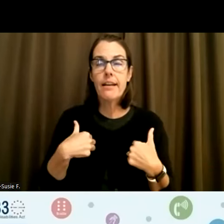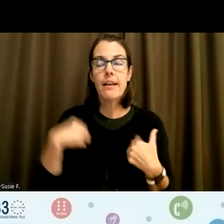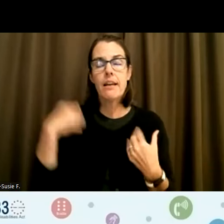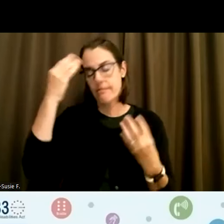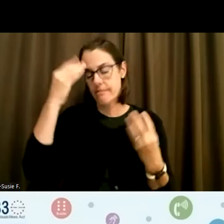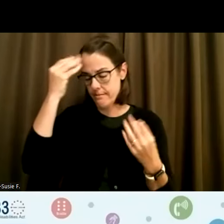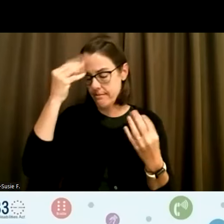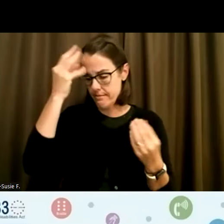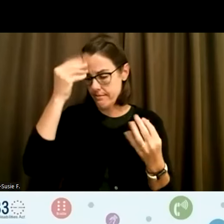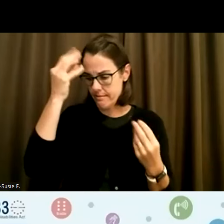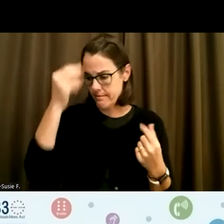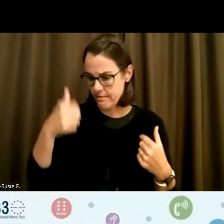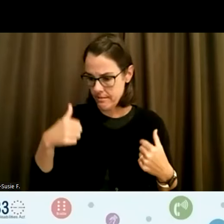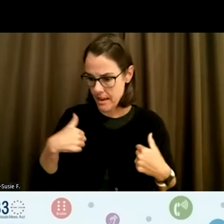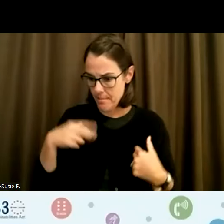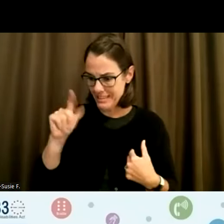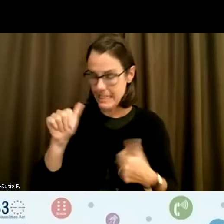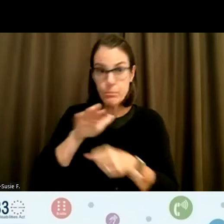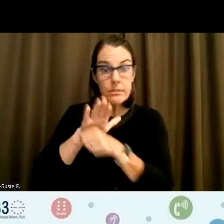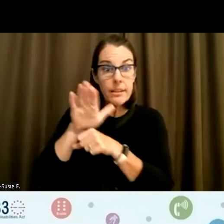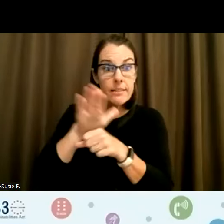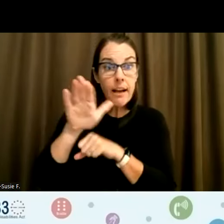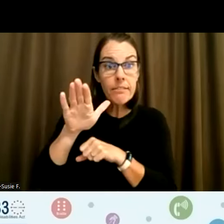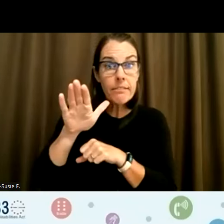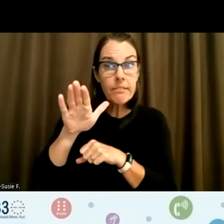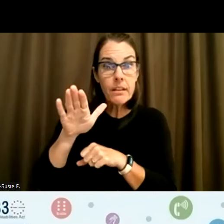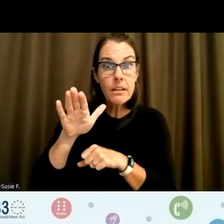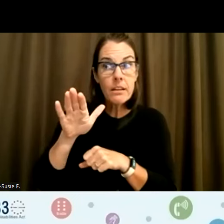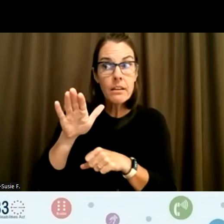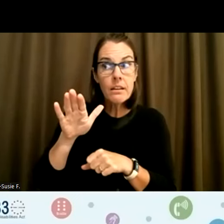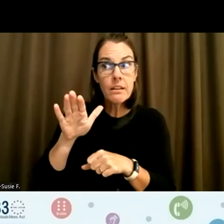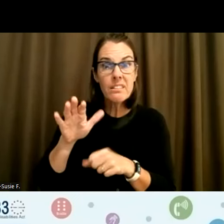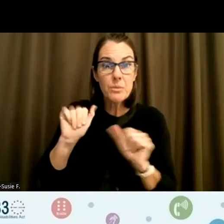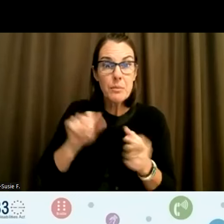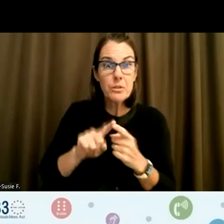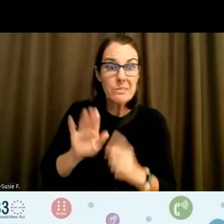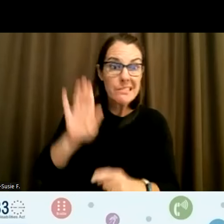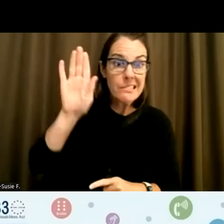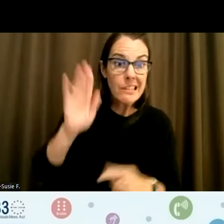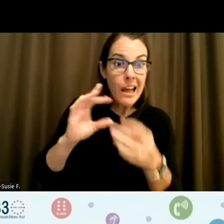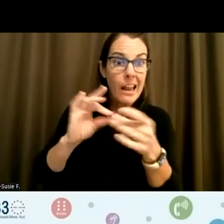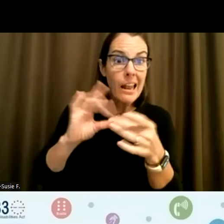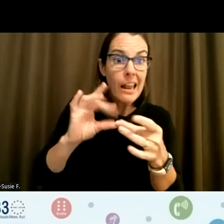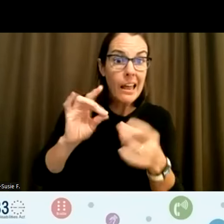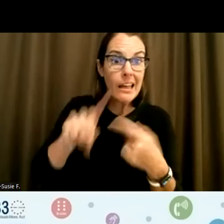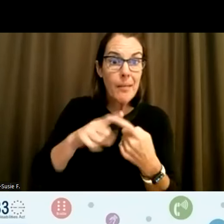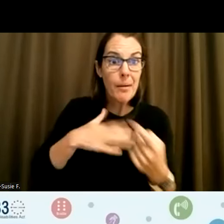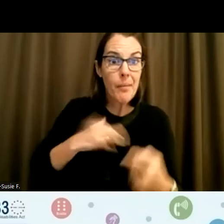not I was disabled enough to be able to be talking in a space like this about my own experiences.